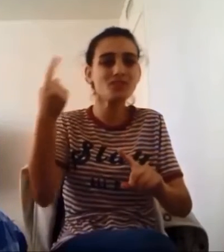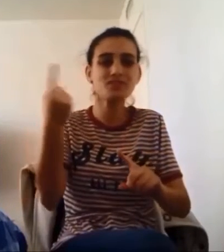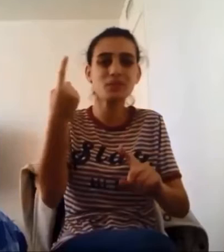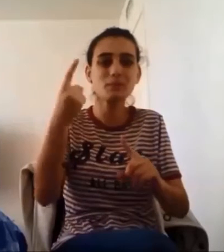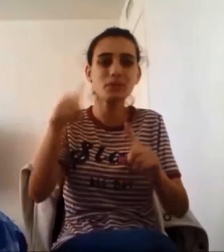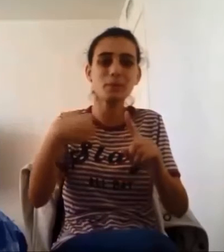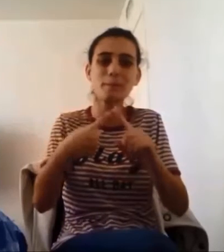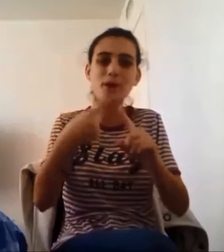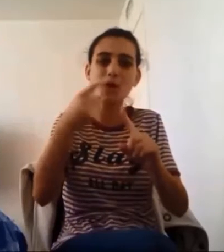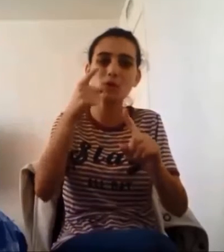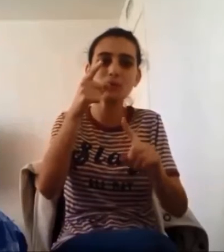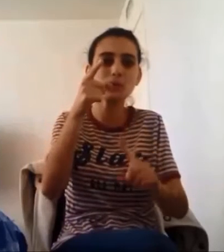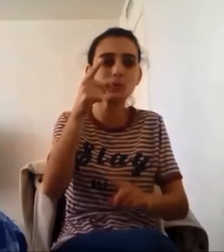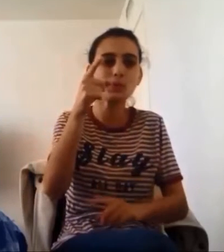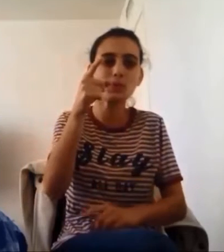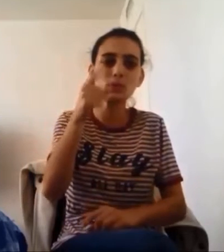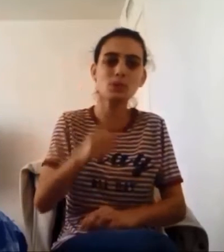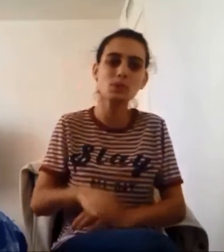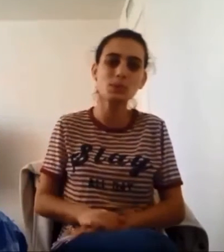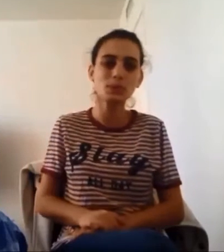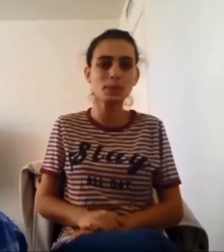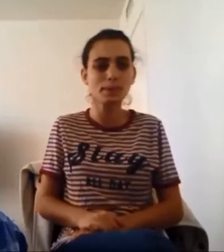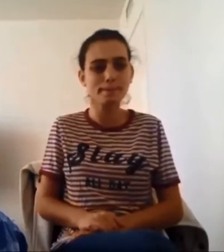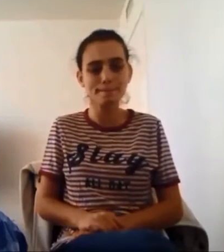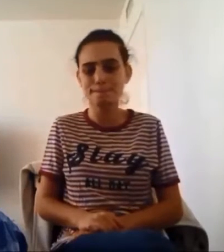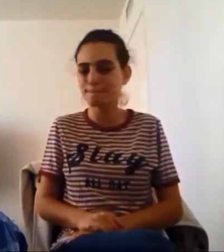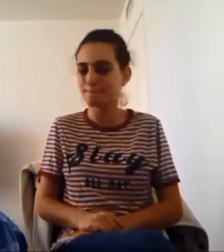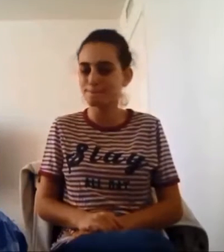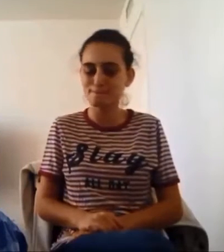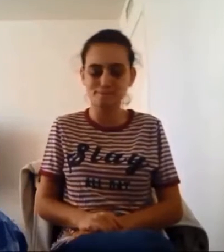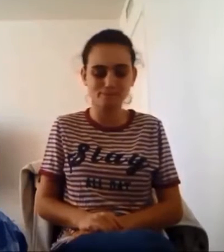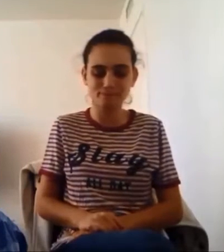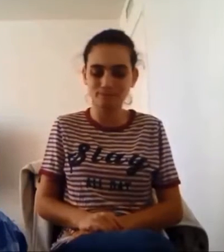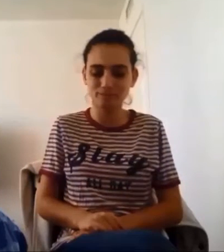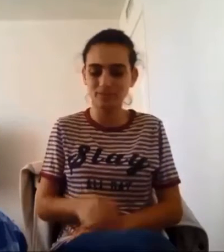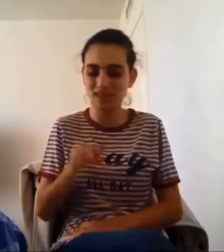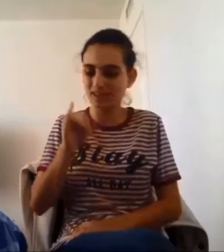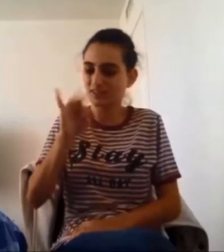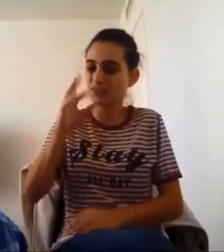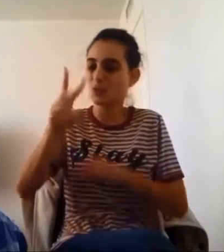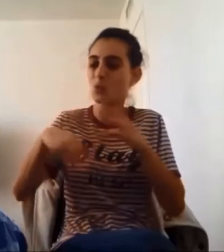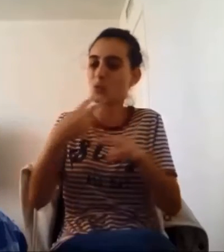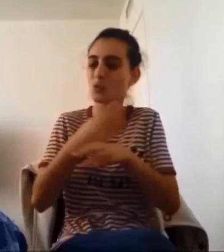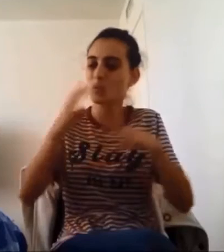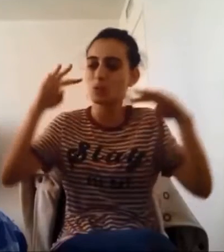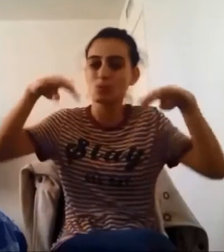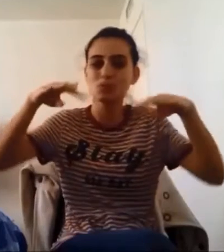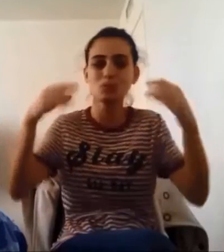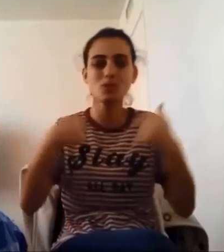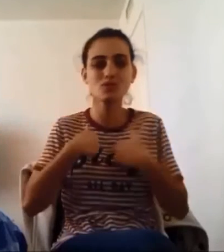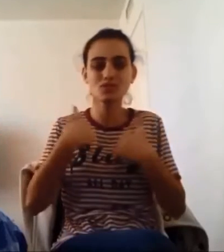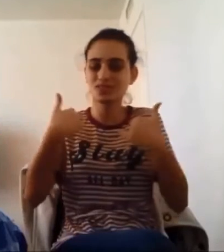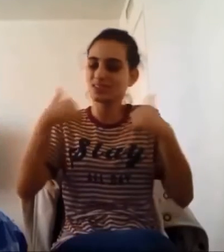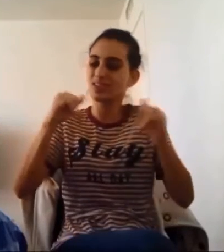But there’s something about you If the whole world was watching